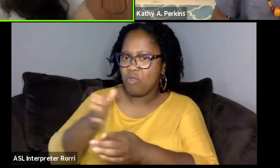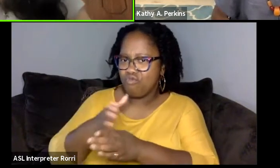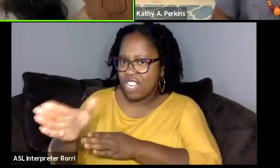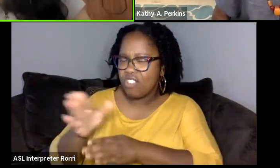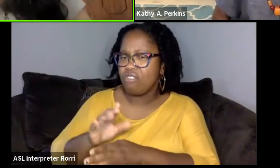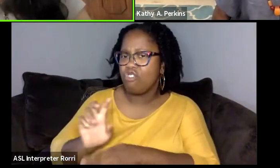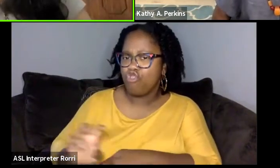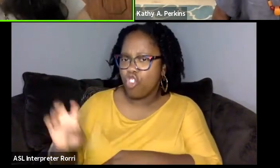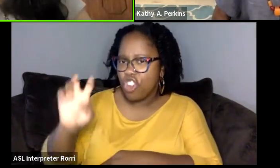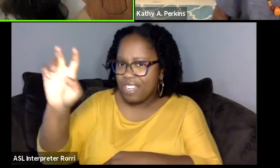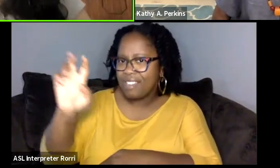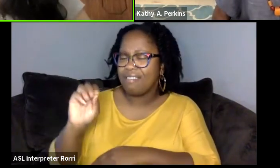and in the global landscape.